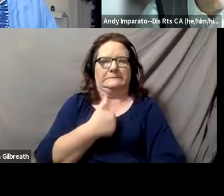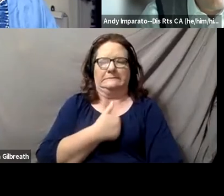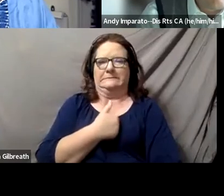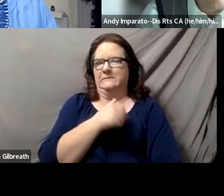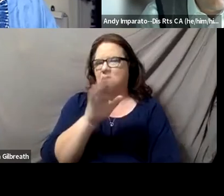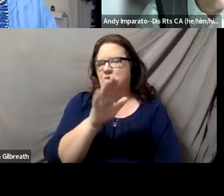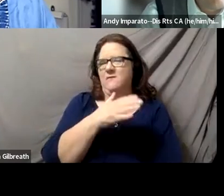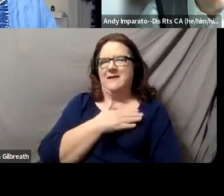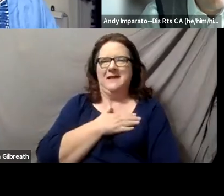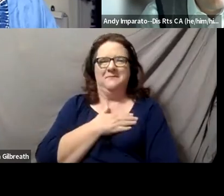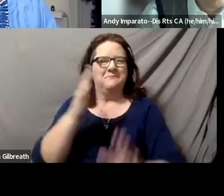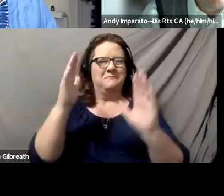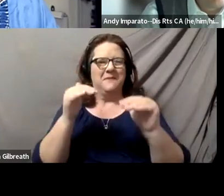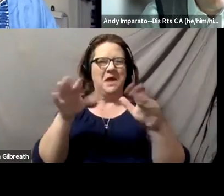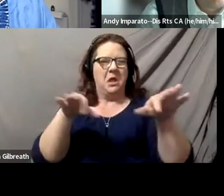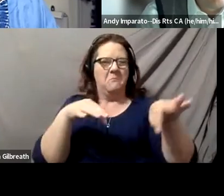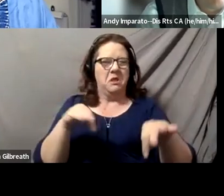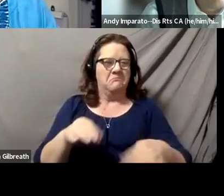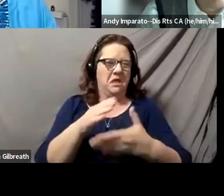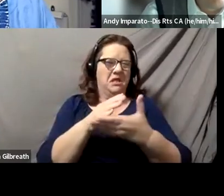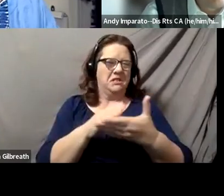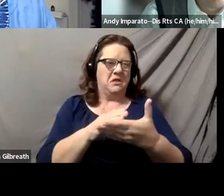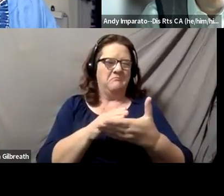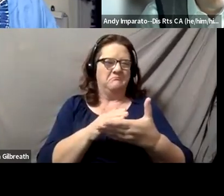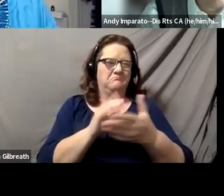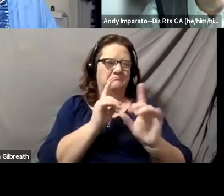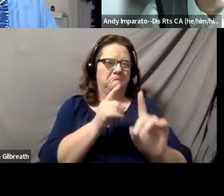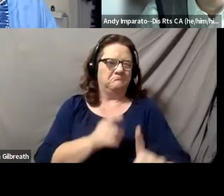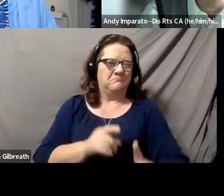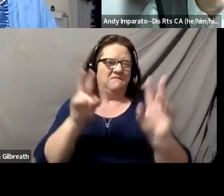I hope that gets at some of the issues.